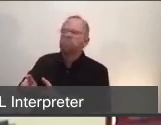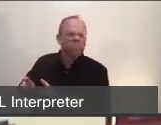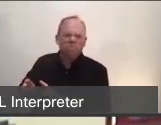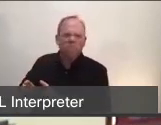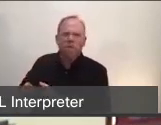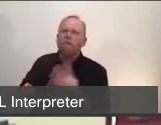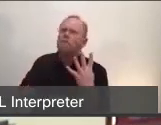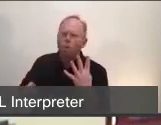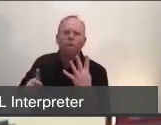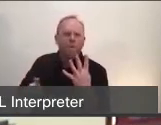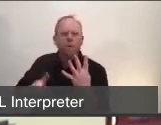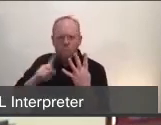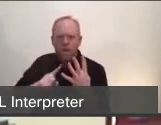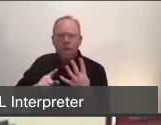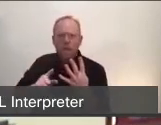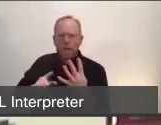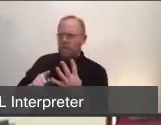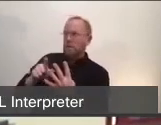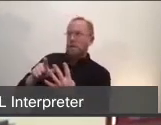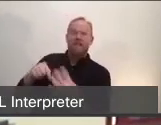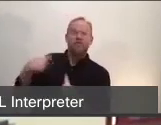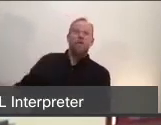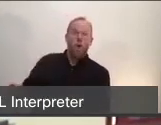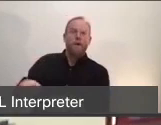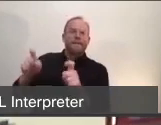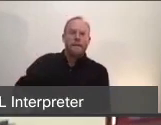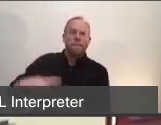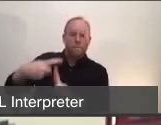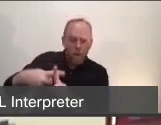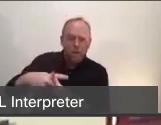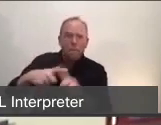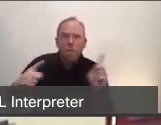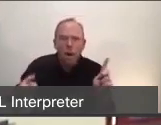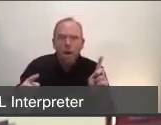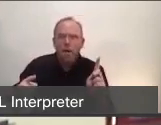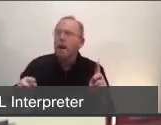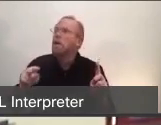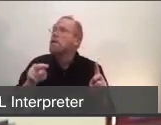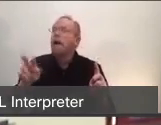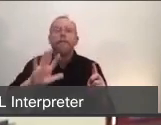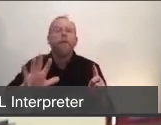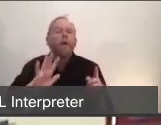test positive, and all of them actually have seen their symptoms either completely go away